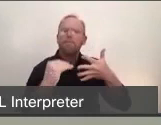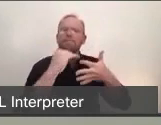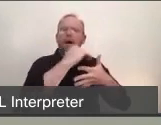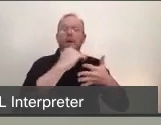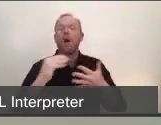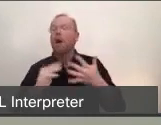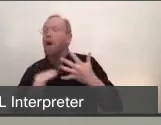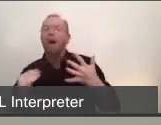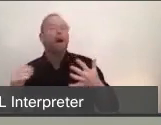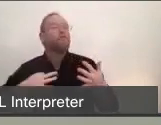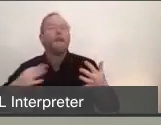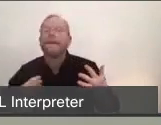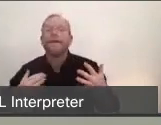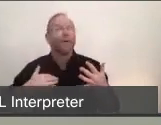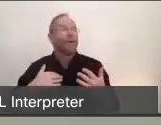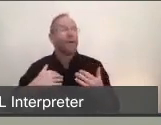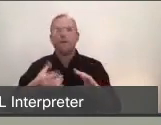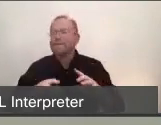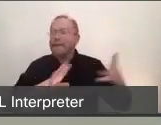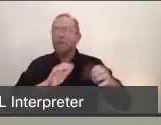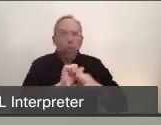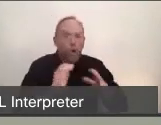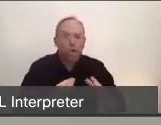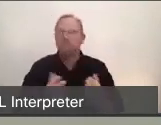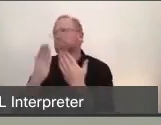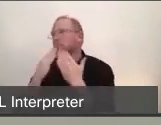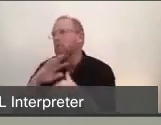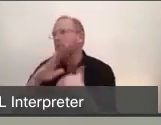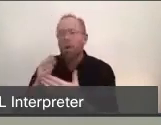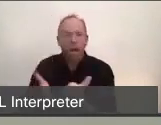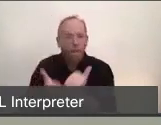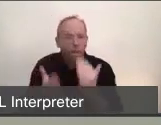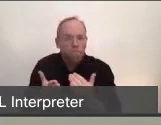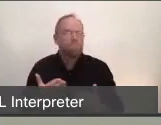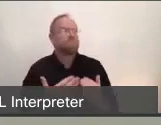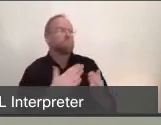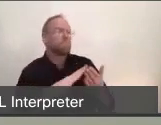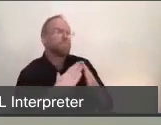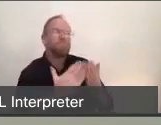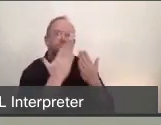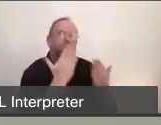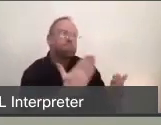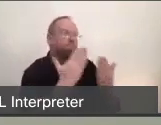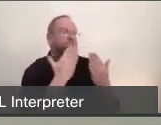and we couldn't do it without you. So thank you for the helpers. Thank you to our community. We truly understand the deep sacrifice